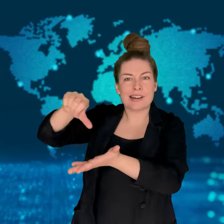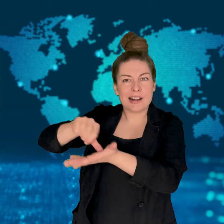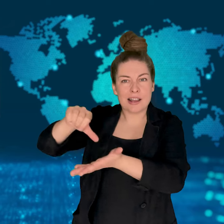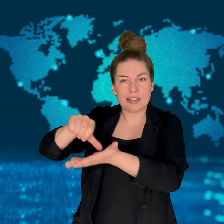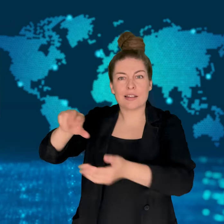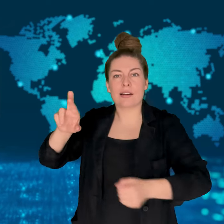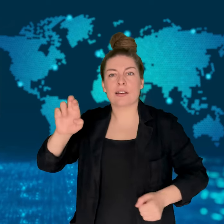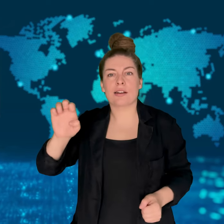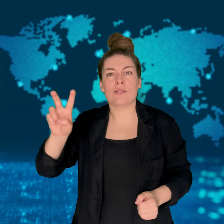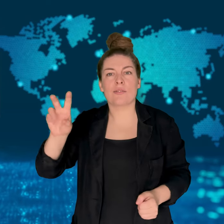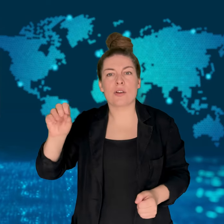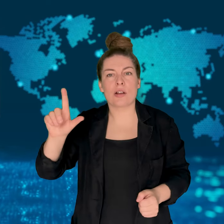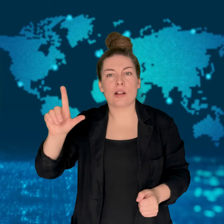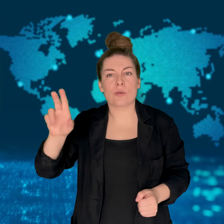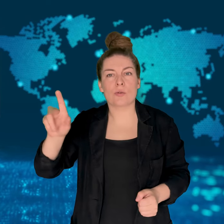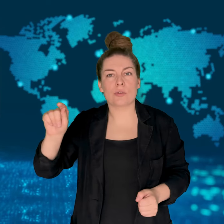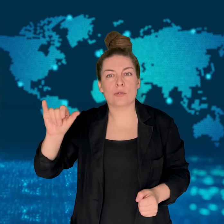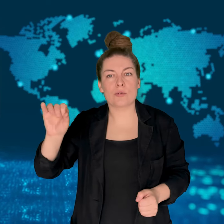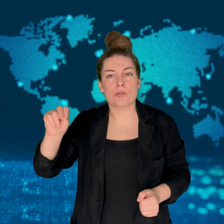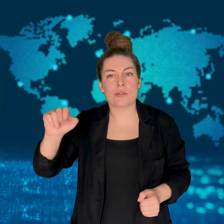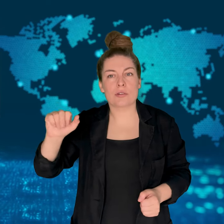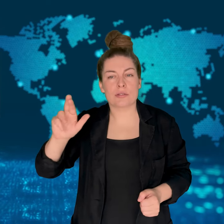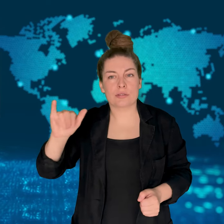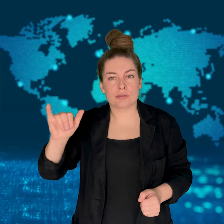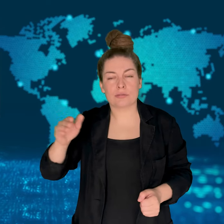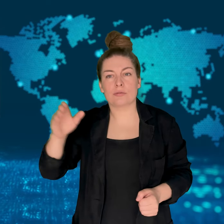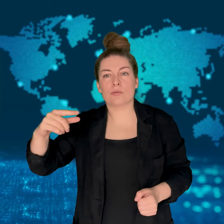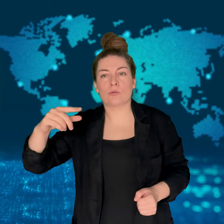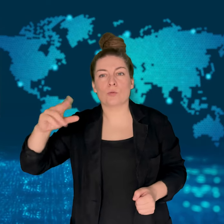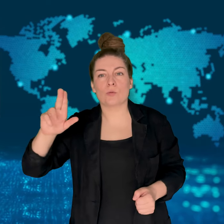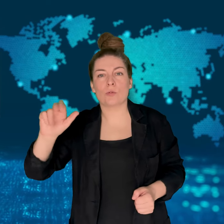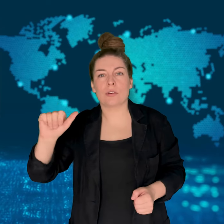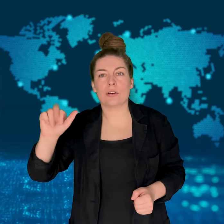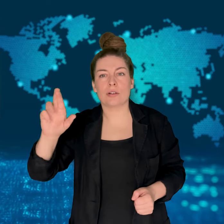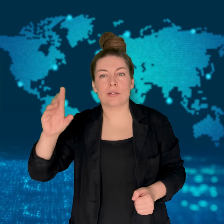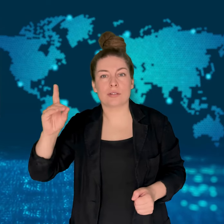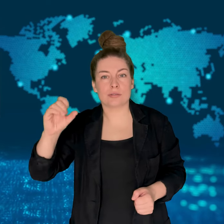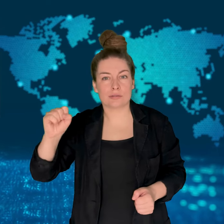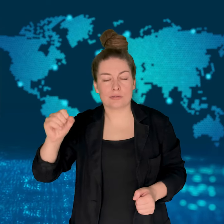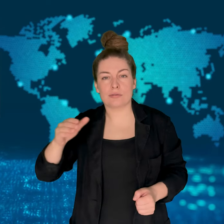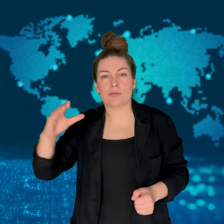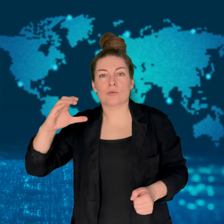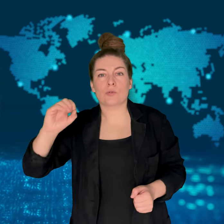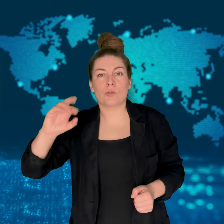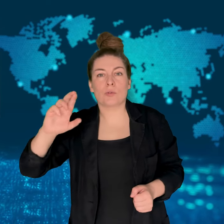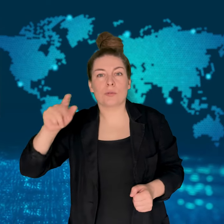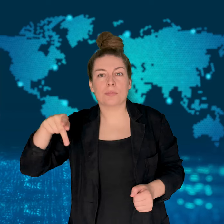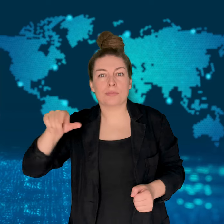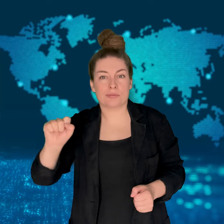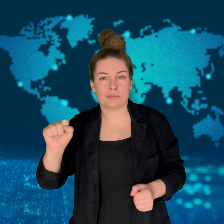Around 300 missiles and drones were launched into Israeli territory.